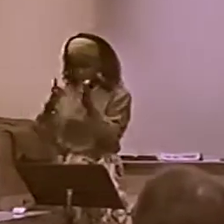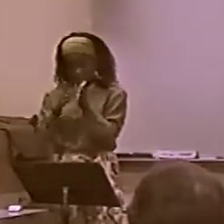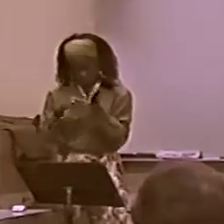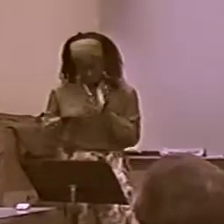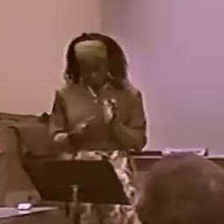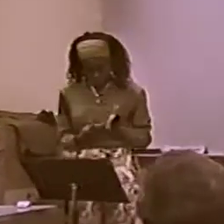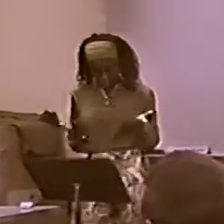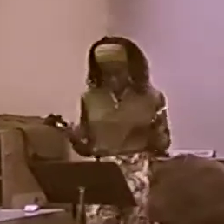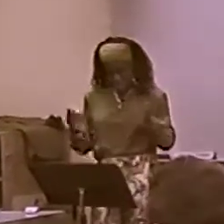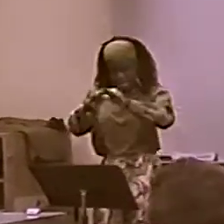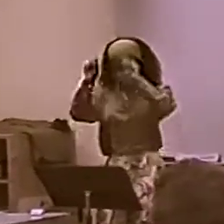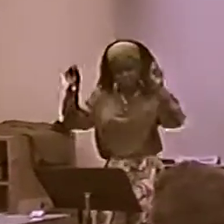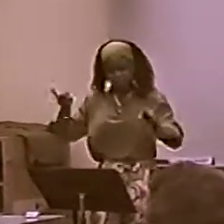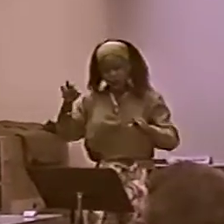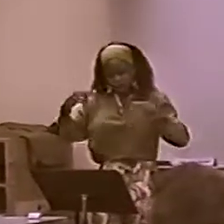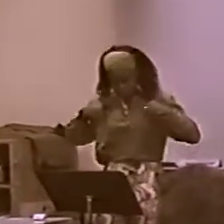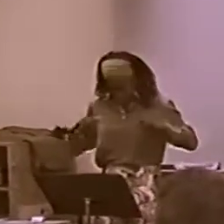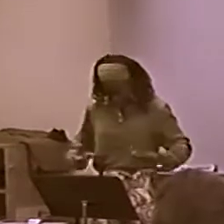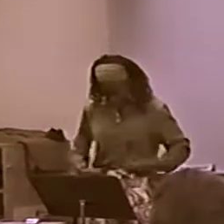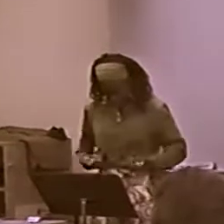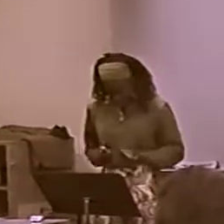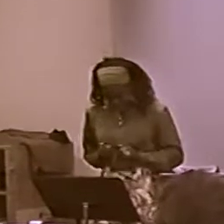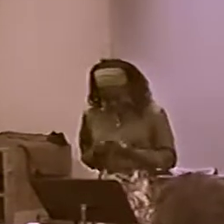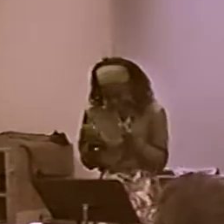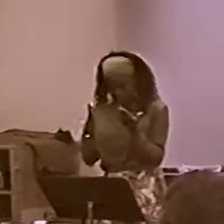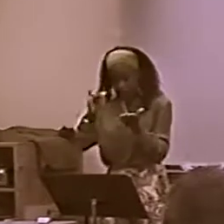BUT I WANT TO TALK TO YOU ABOUT WHAT THE DEFINITION OF LANGUAGE IS.